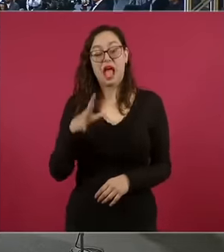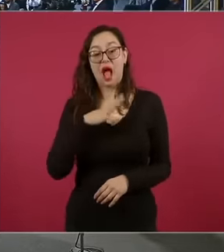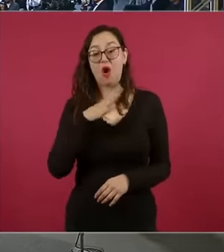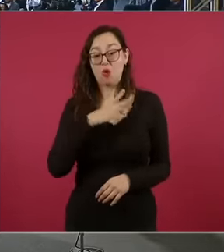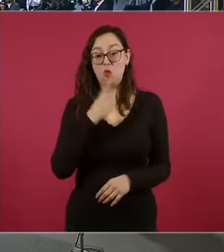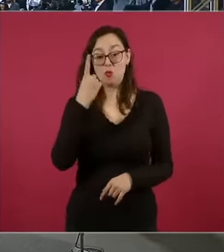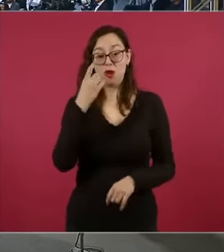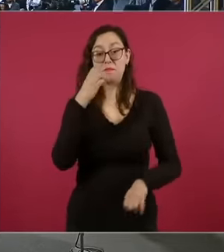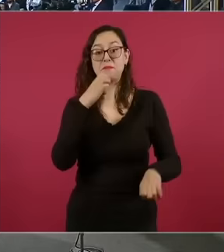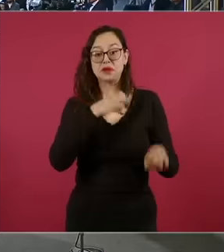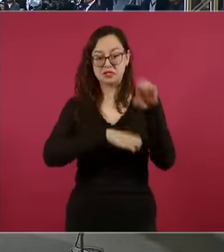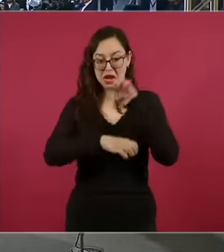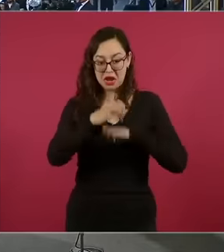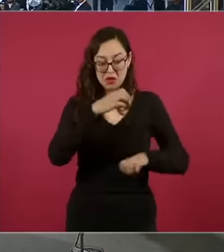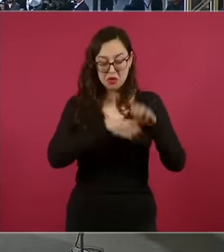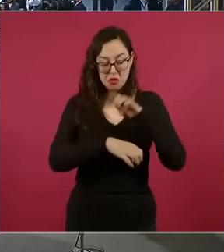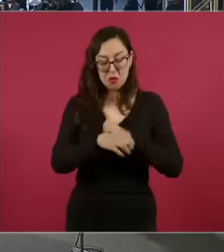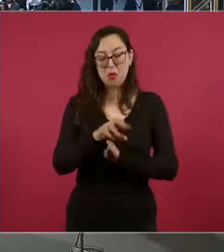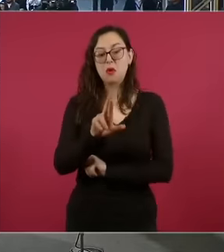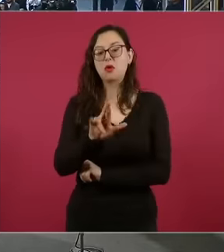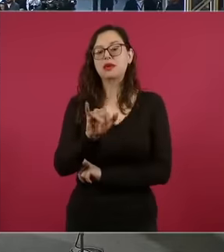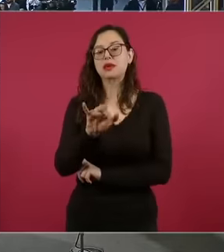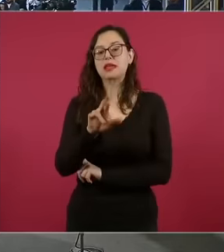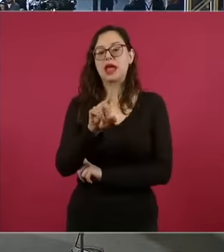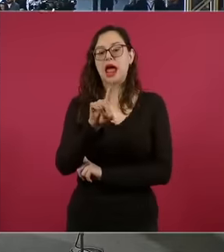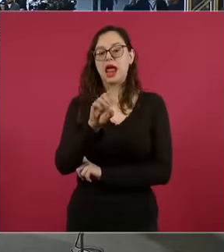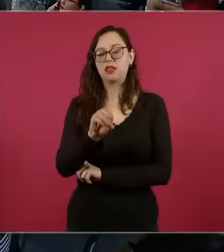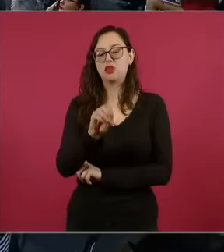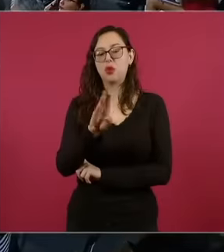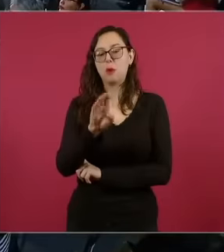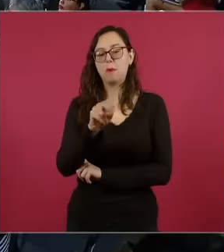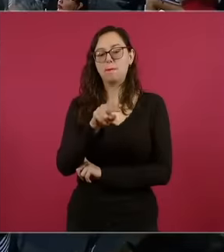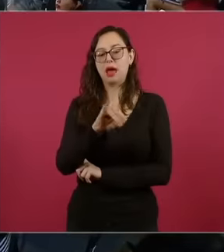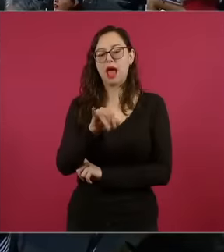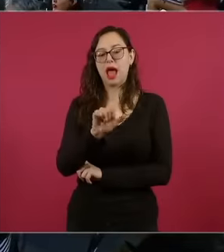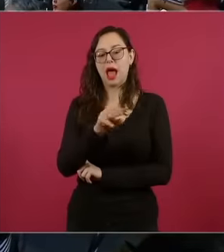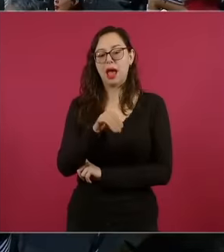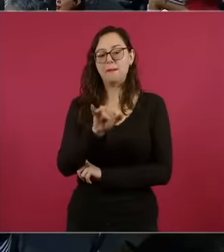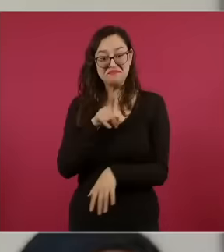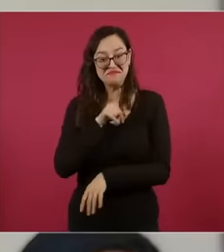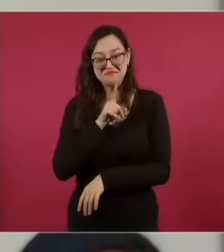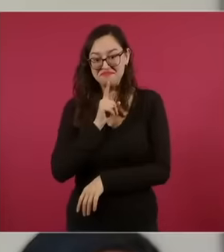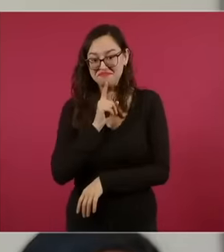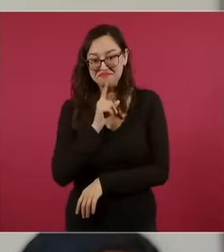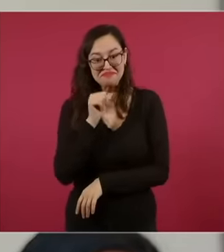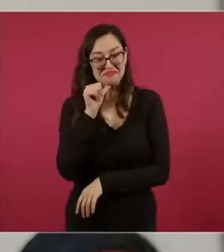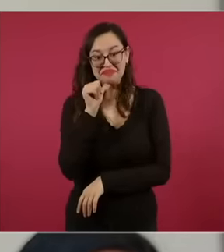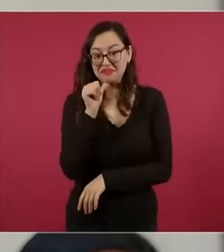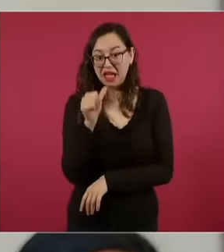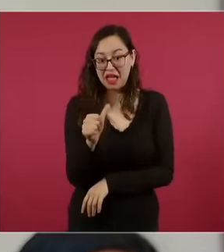businesses is Ricardo Benjamín Salinas, document that has its television station this year, the